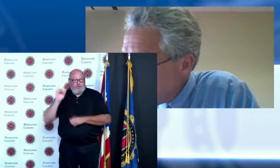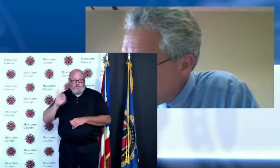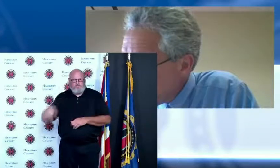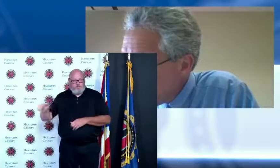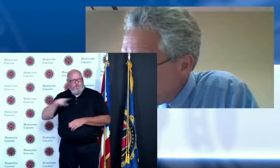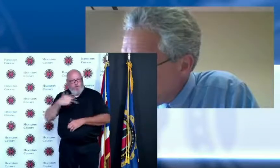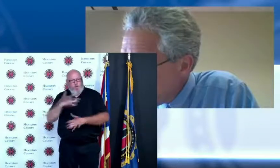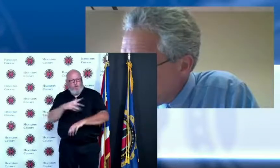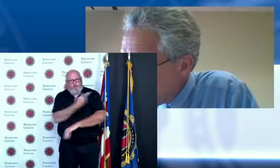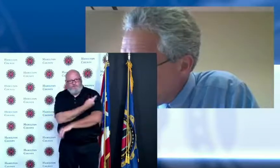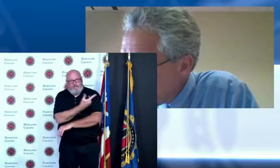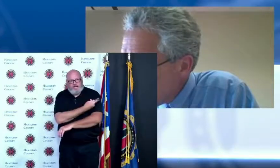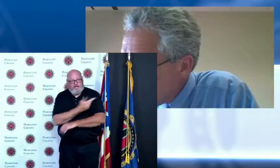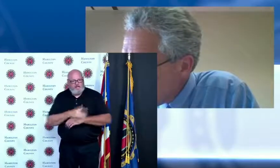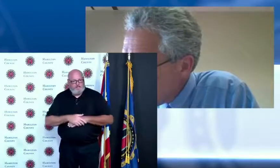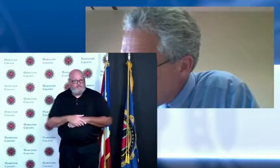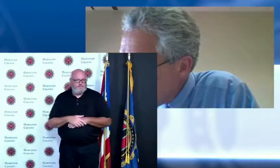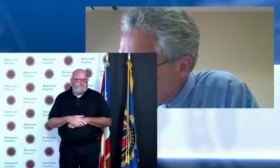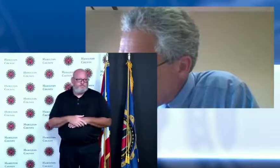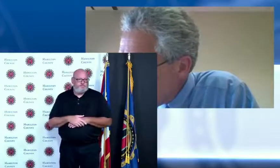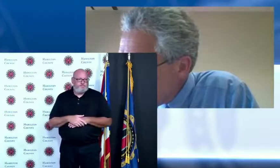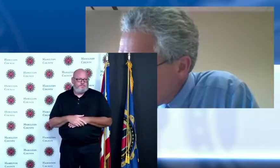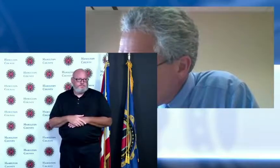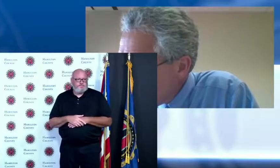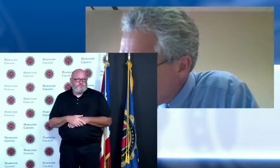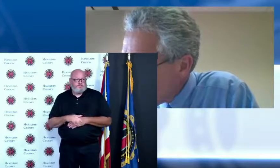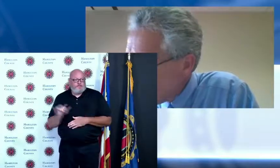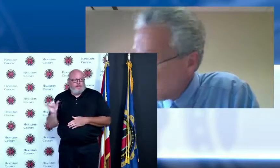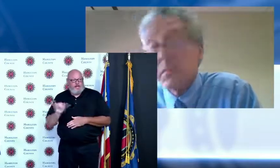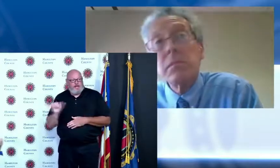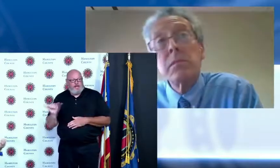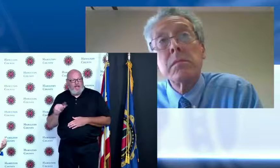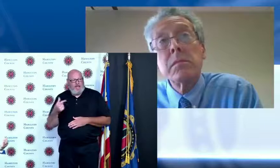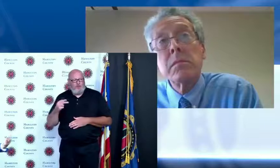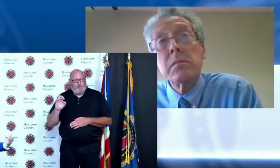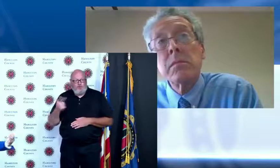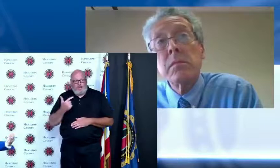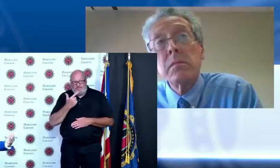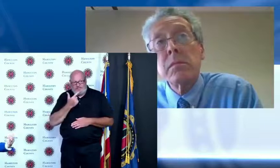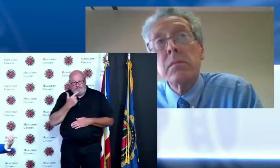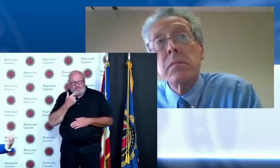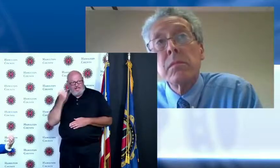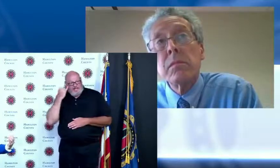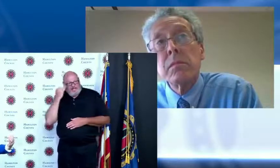to this before if folks are vaccinated you know Greg and I have both been vaccinated we